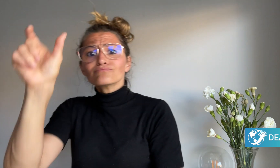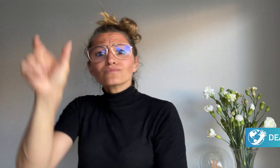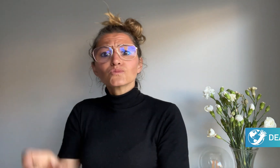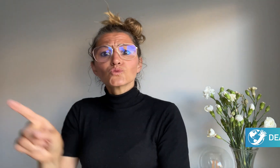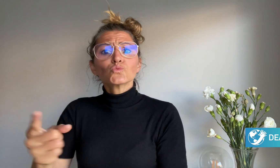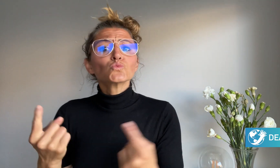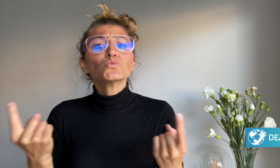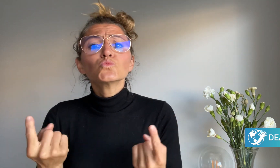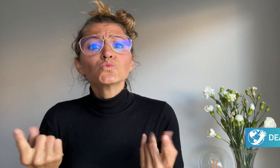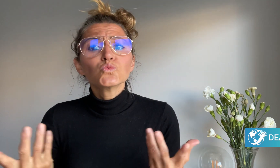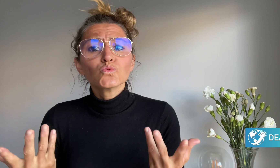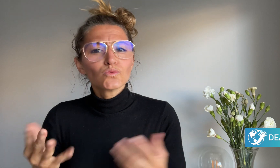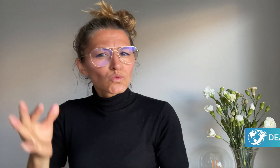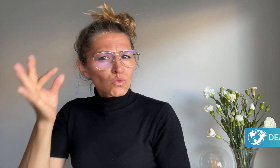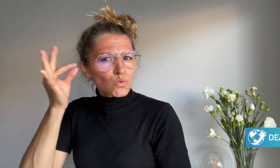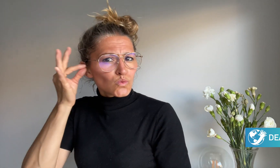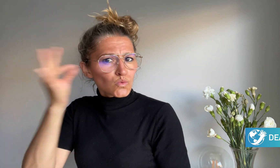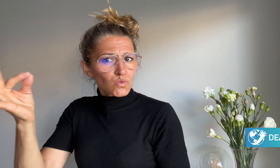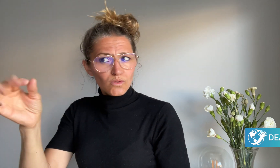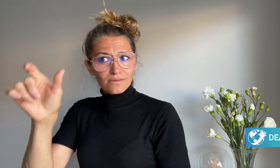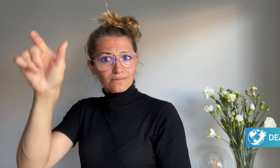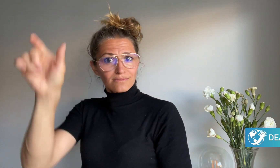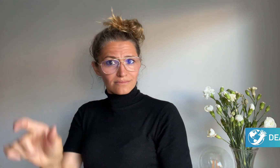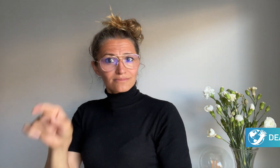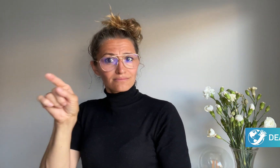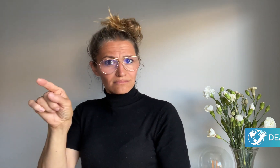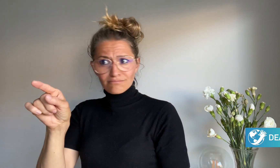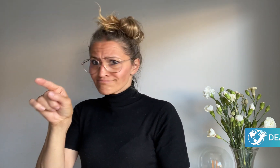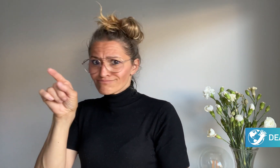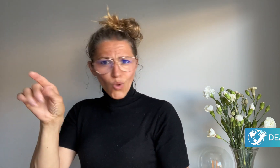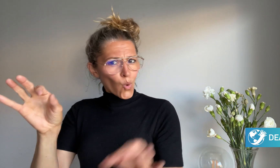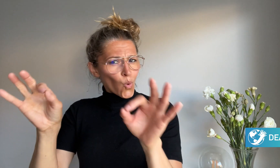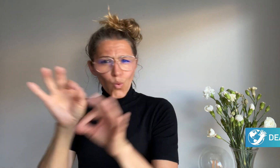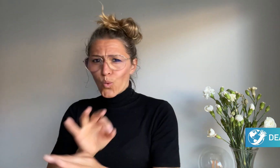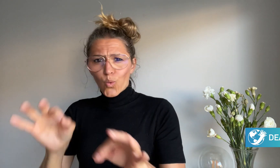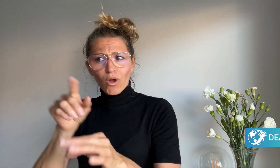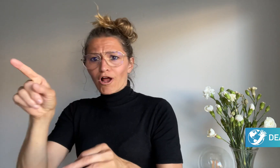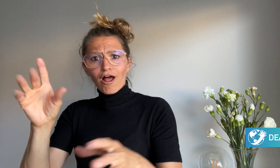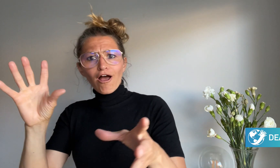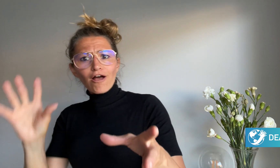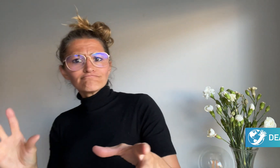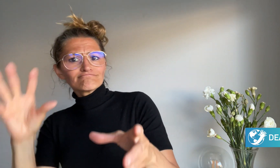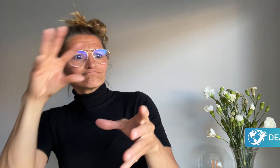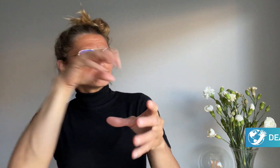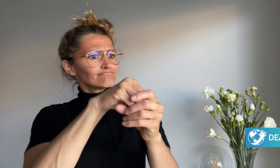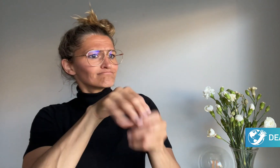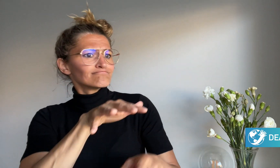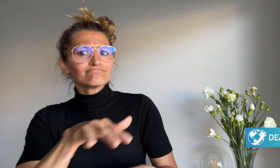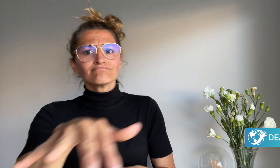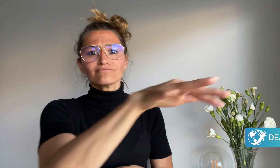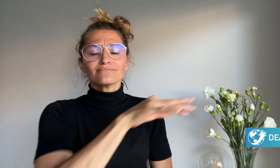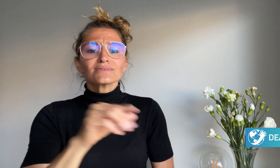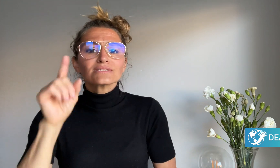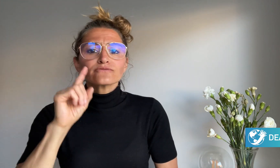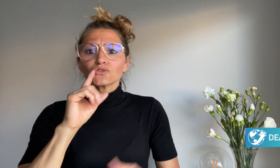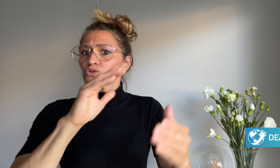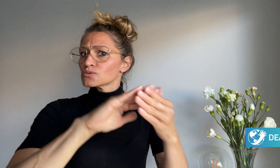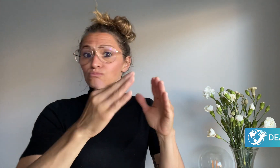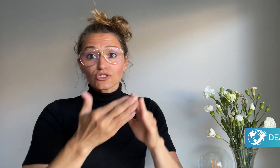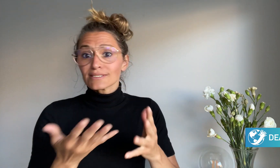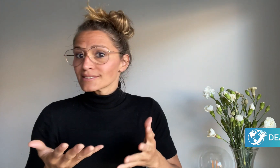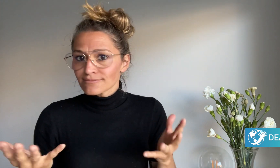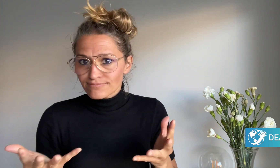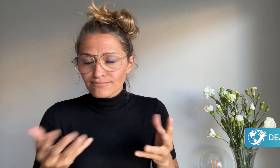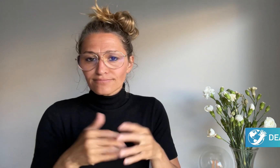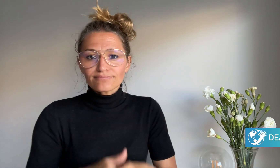The masterclass is taught by a hearing teacher who